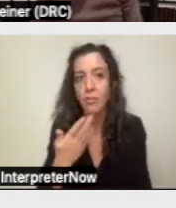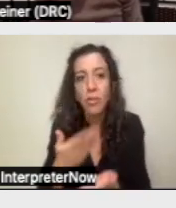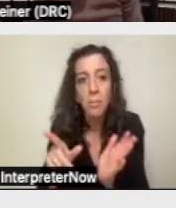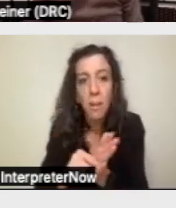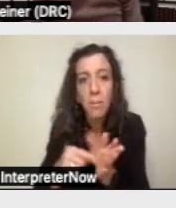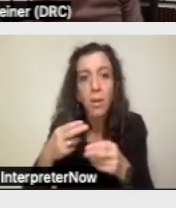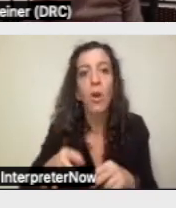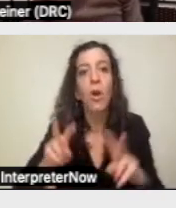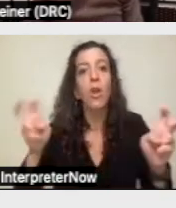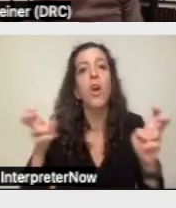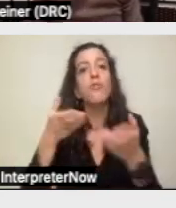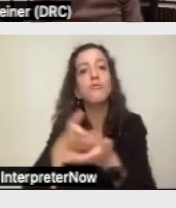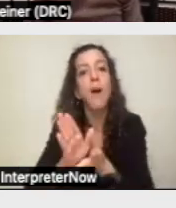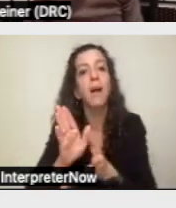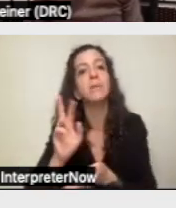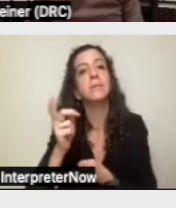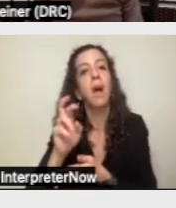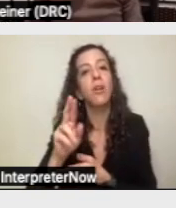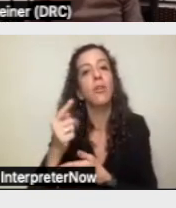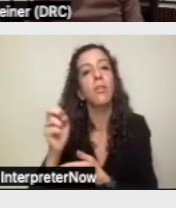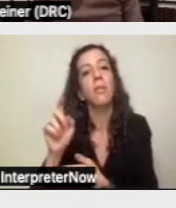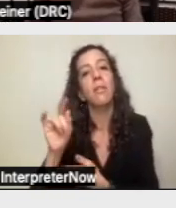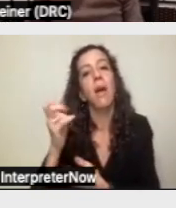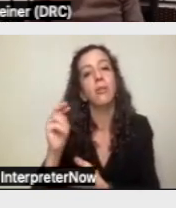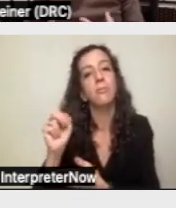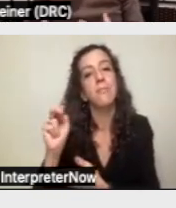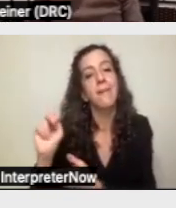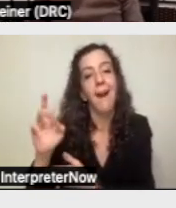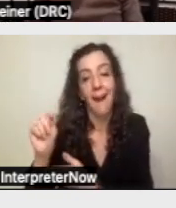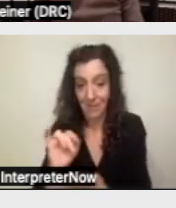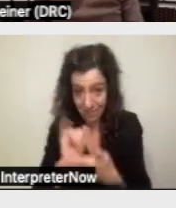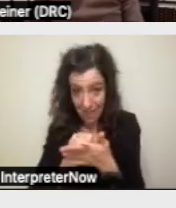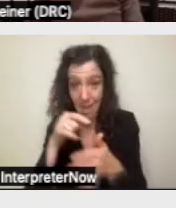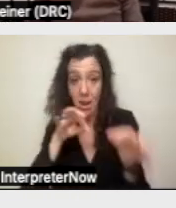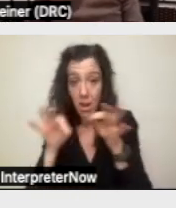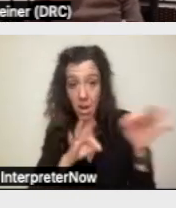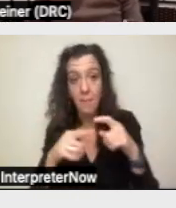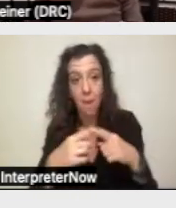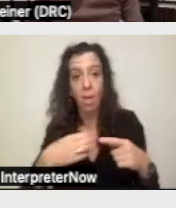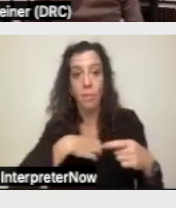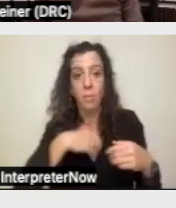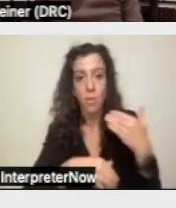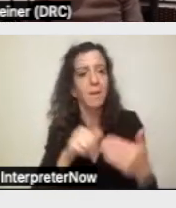Act that talks about the appeal process, not just written notice and due process, but what's